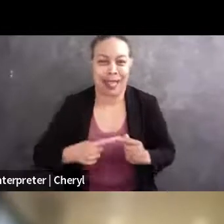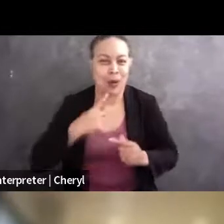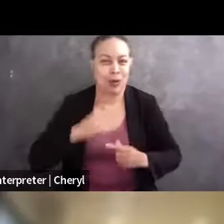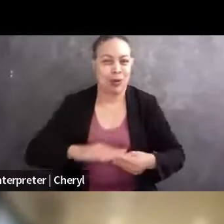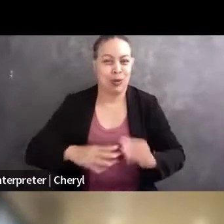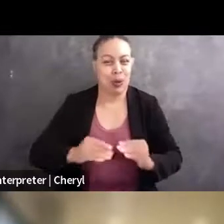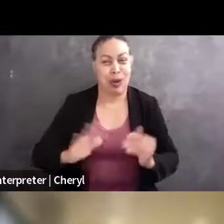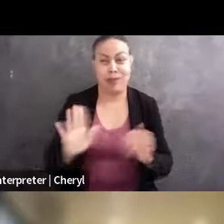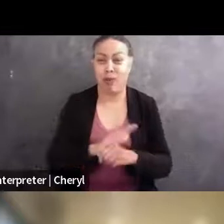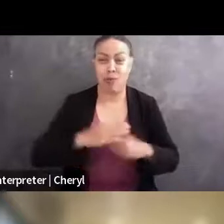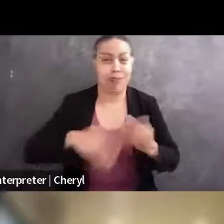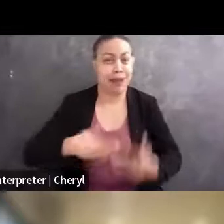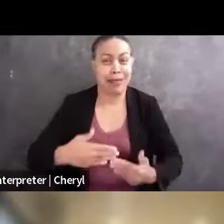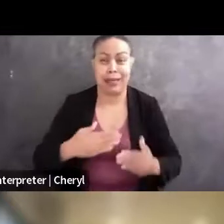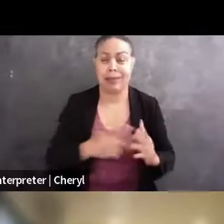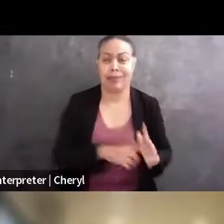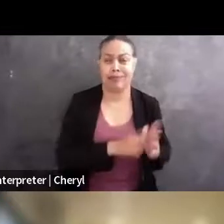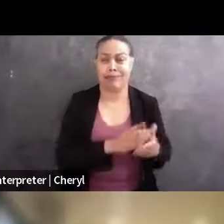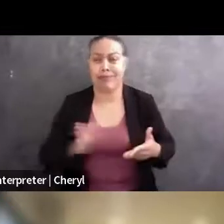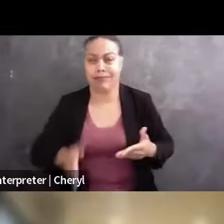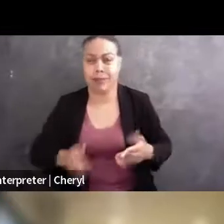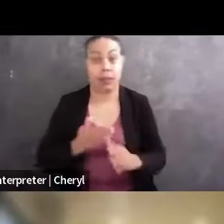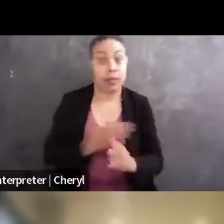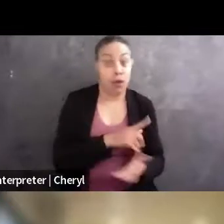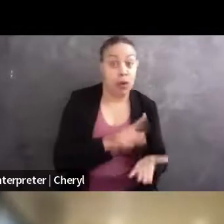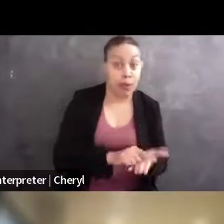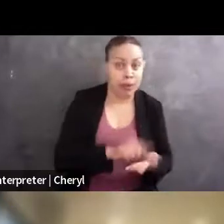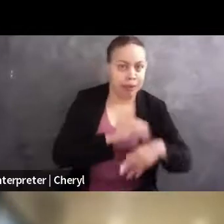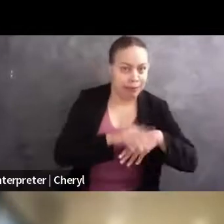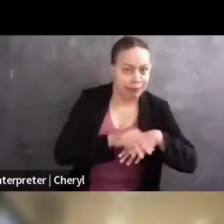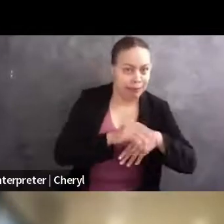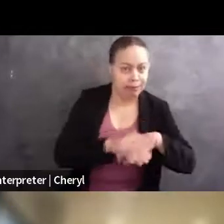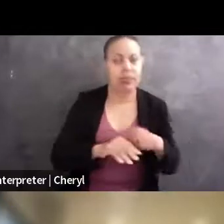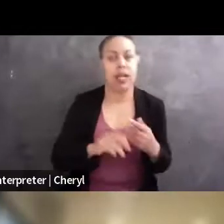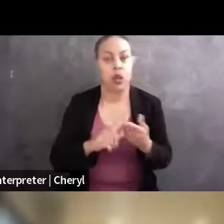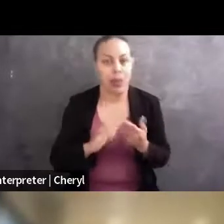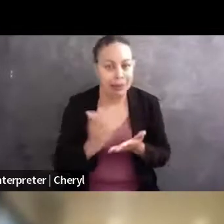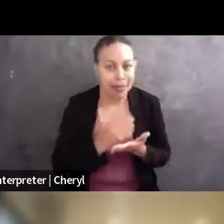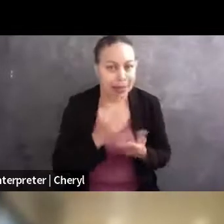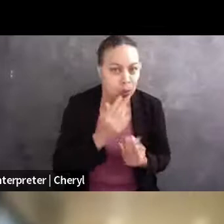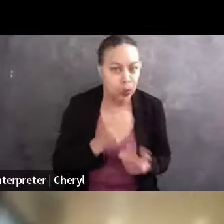that covers everything from pre-publication counseling on news gathering issues or copyright issues,